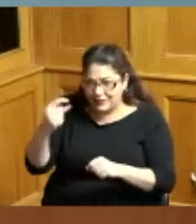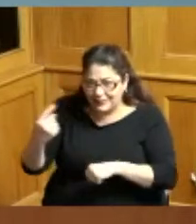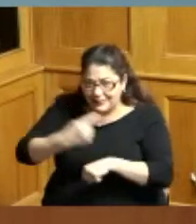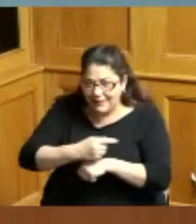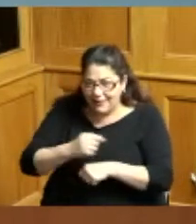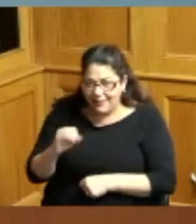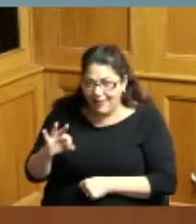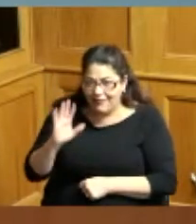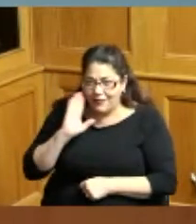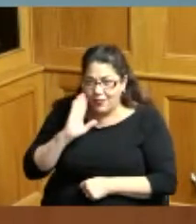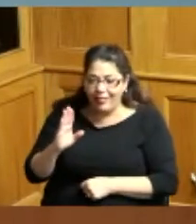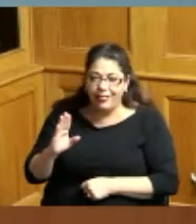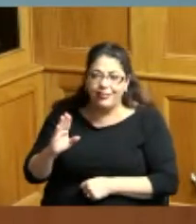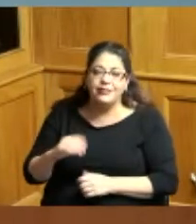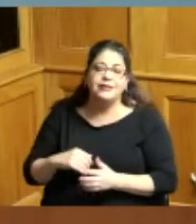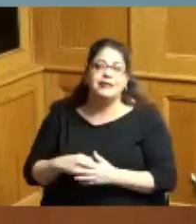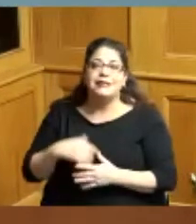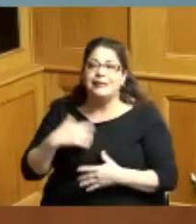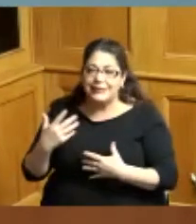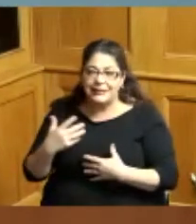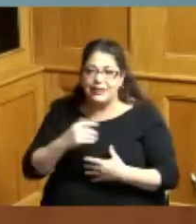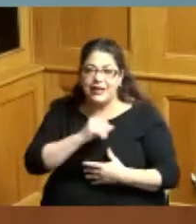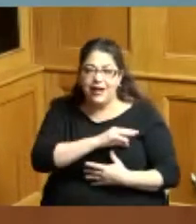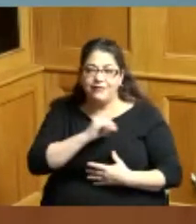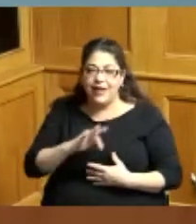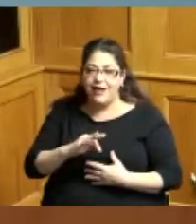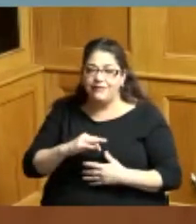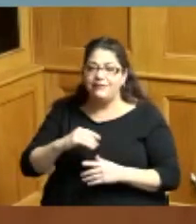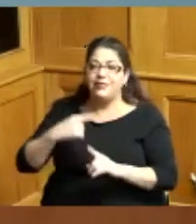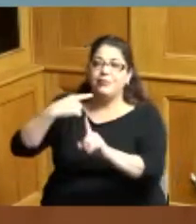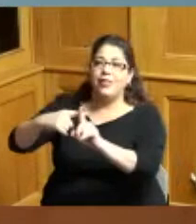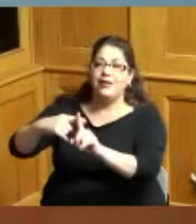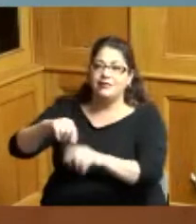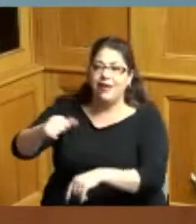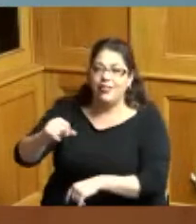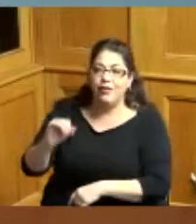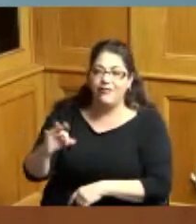we'll have another day off so I'm concerned about the continuity of services to the constituents so